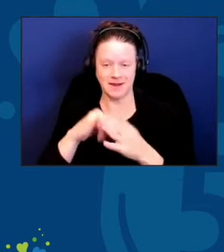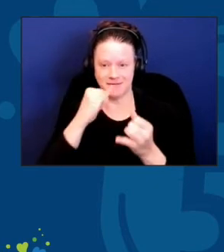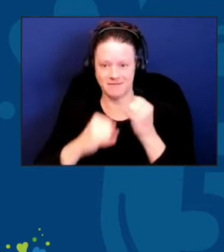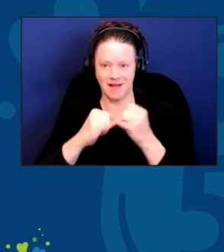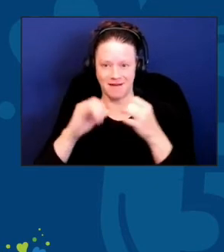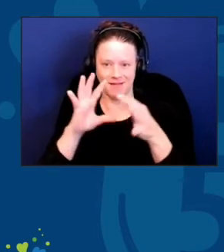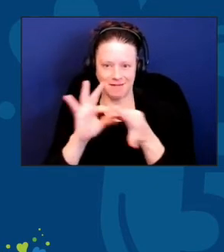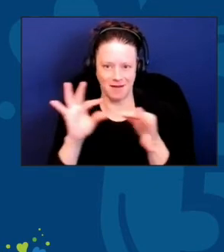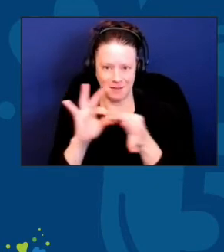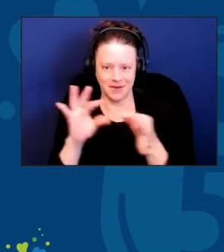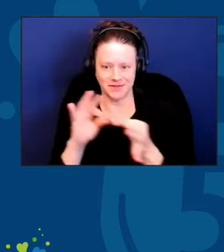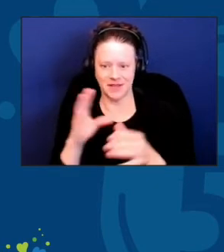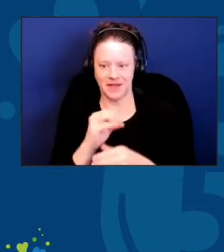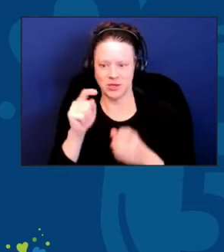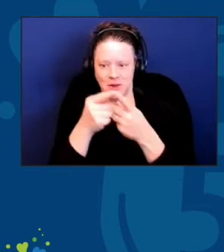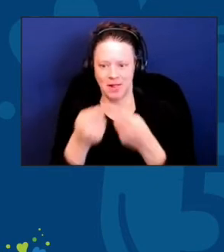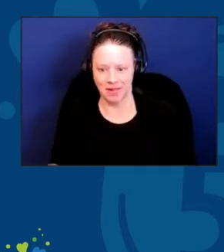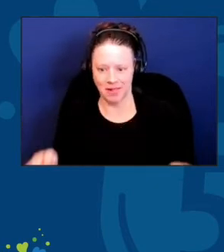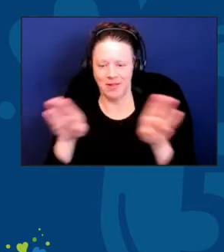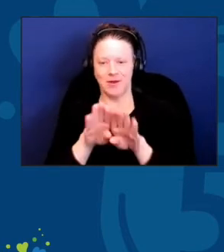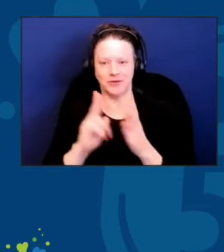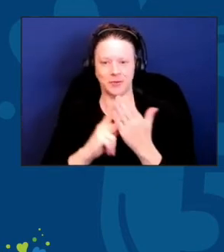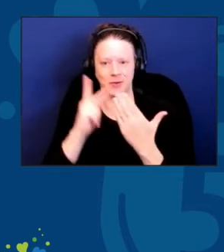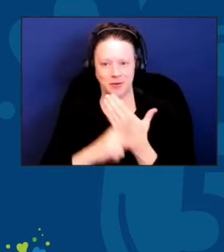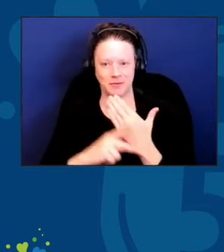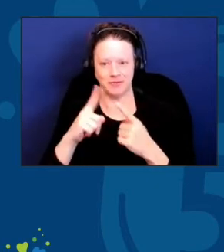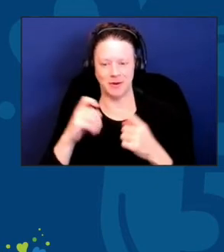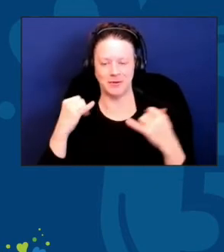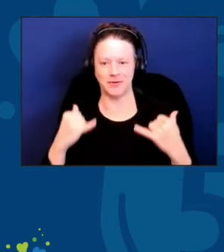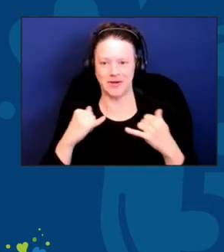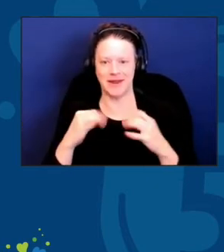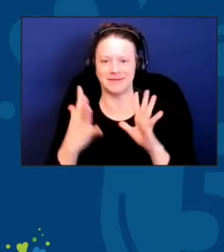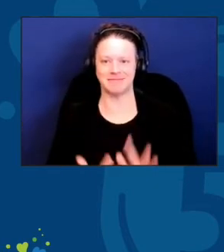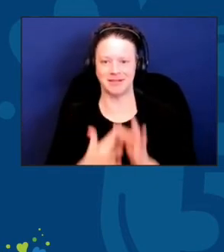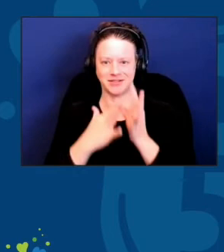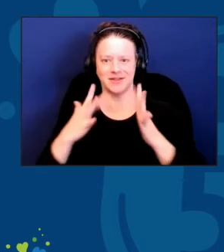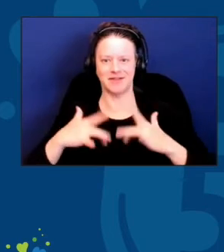and she will close us out from today's special event. Keri?